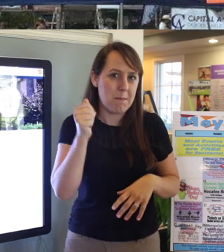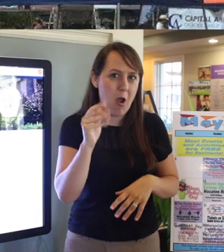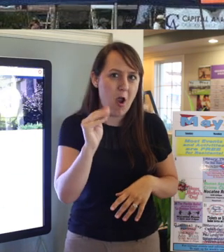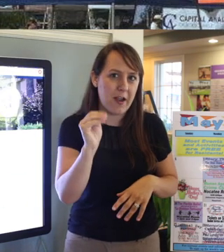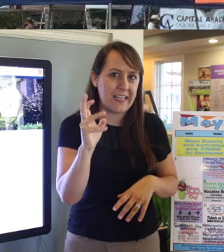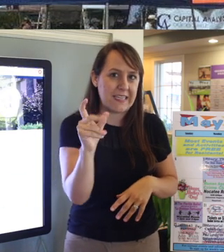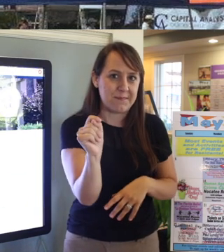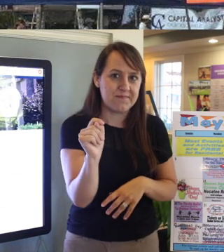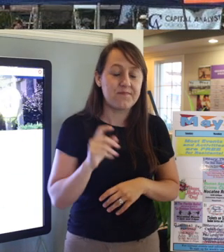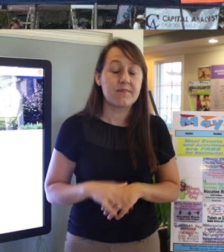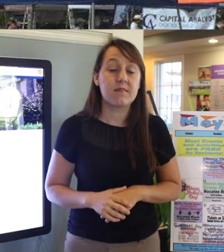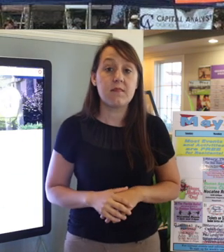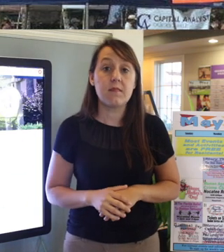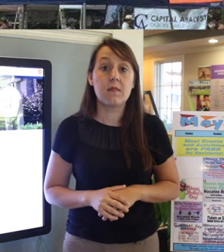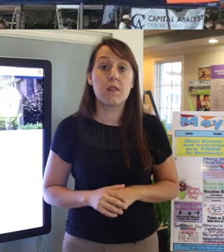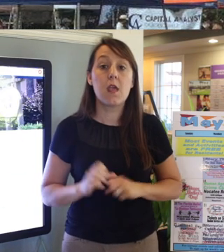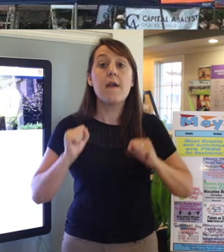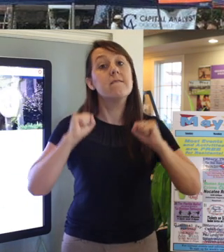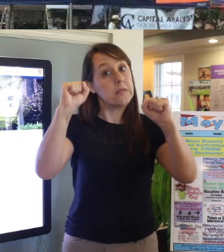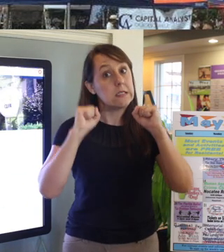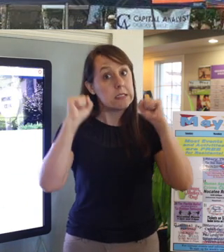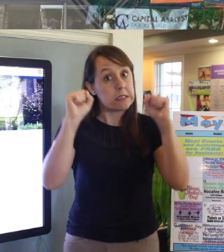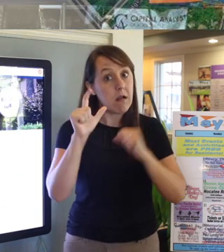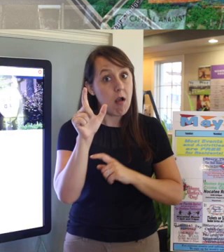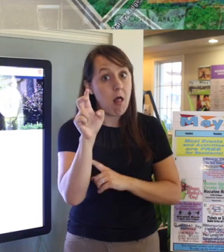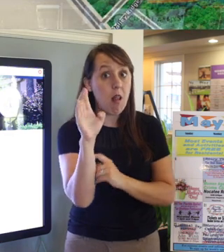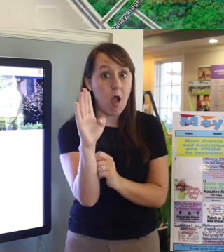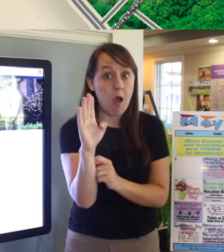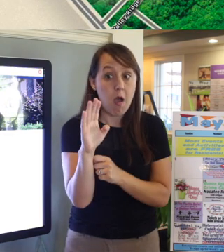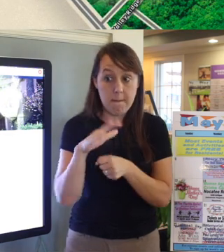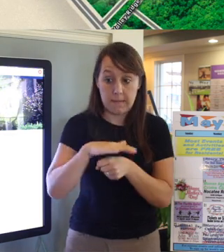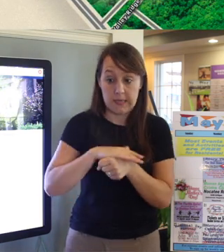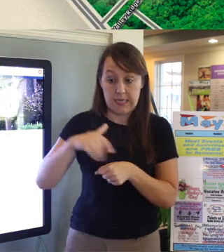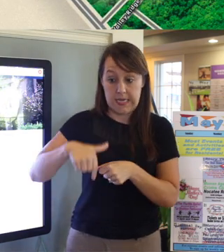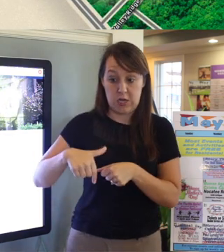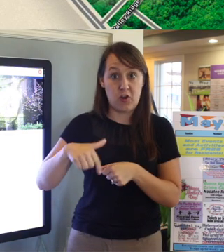Fitness Club is located right here at Splash